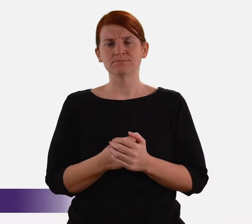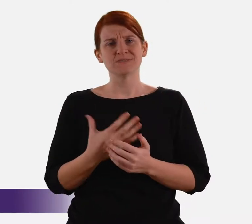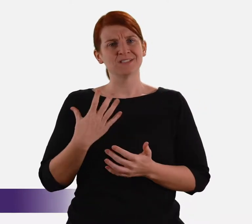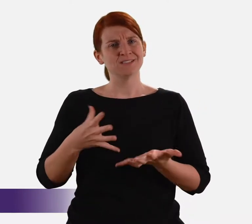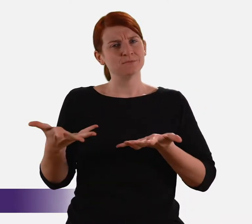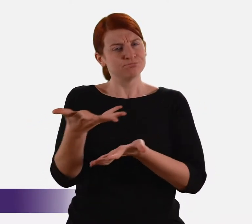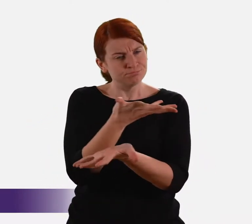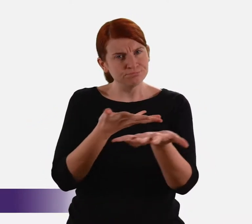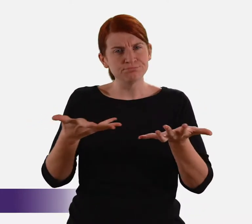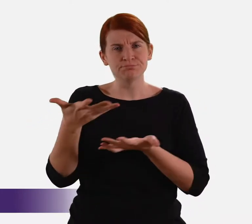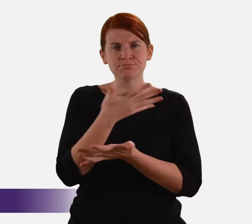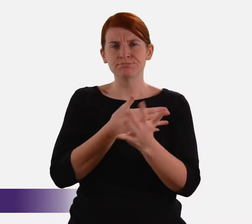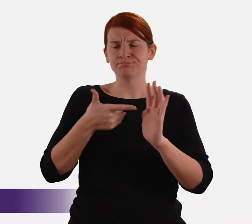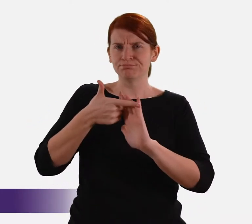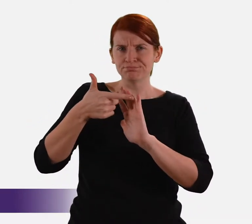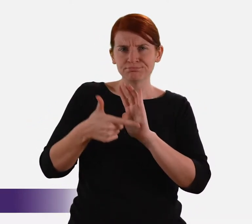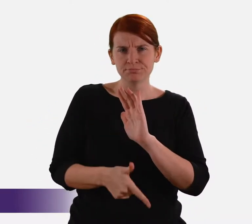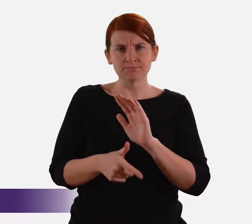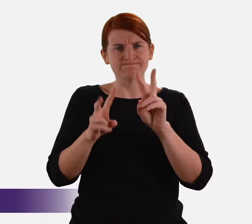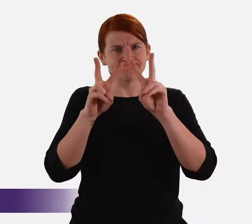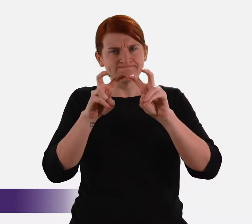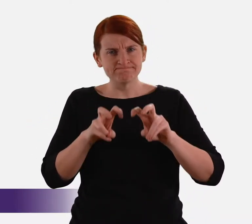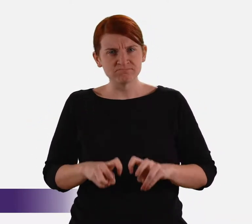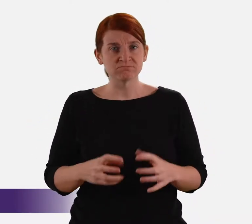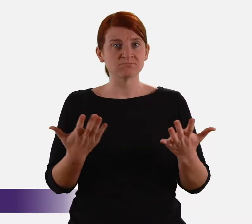This will require practical effect to be given to